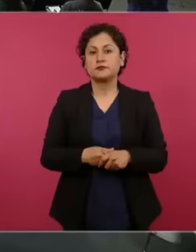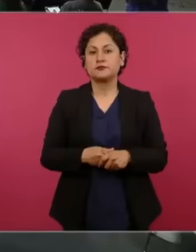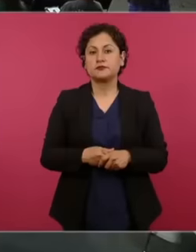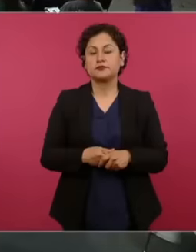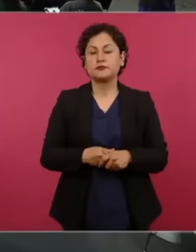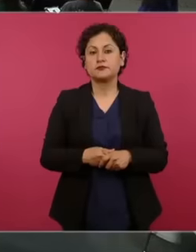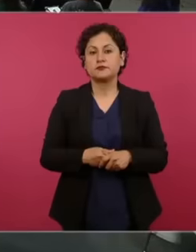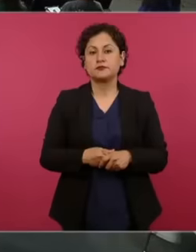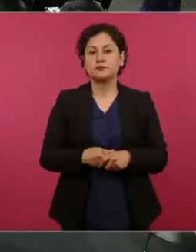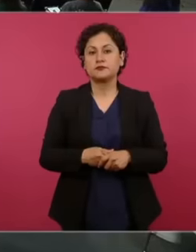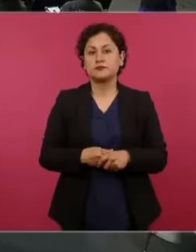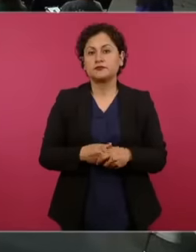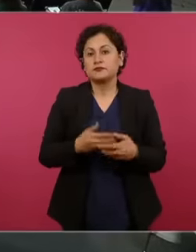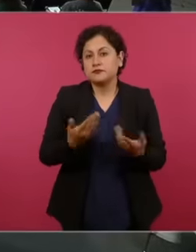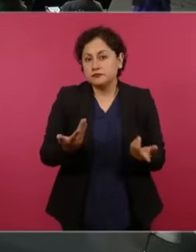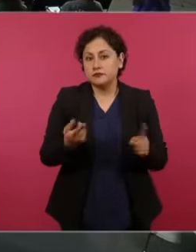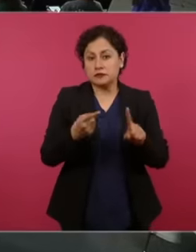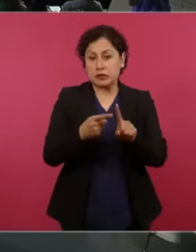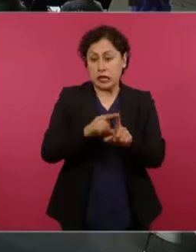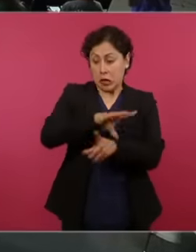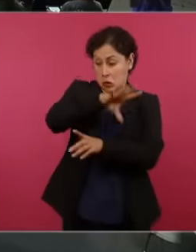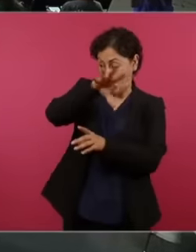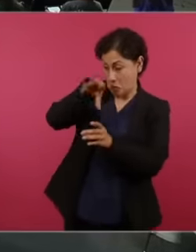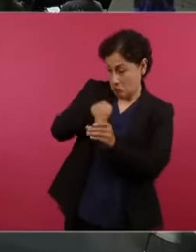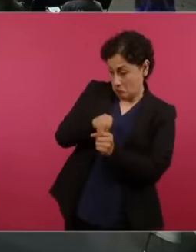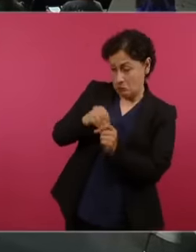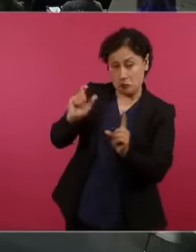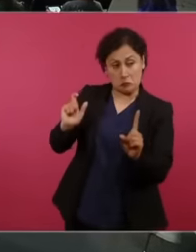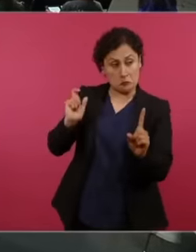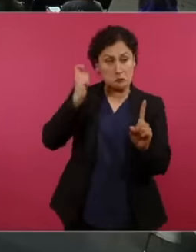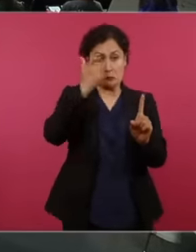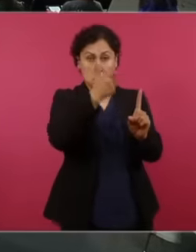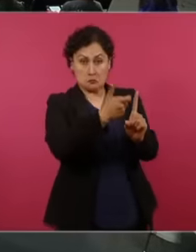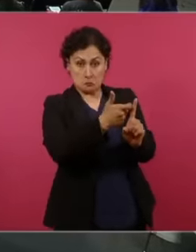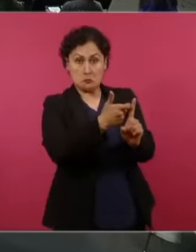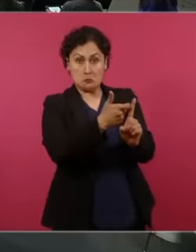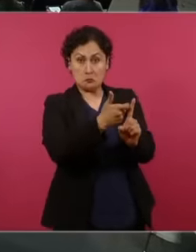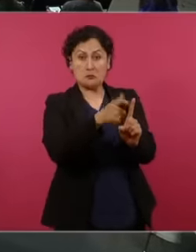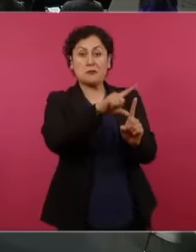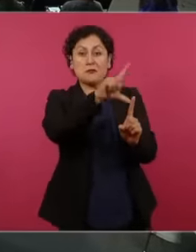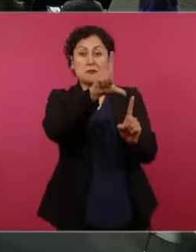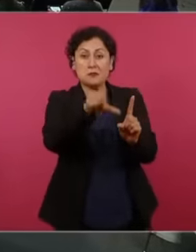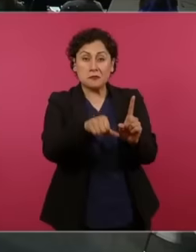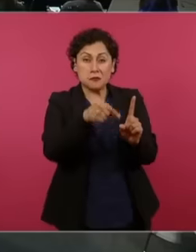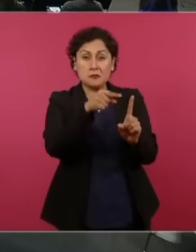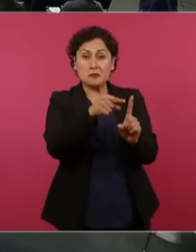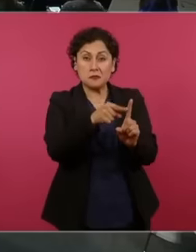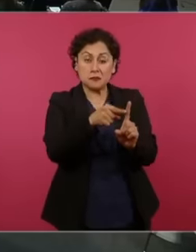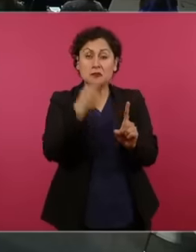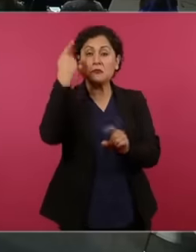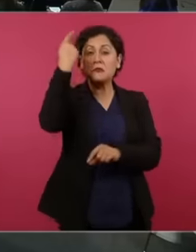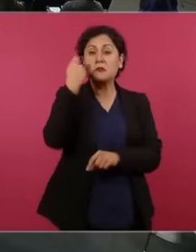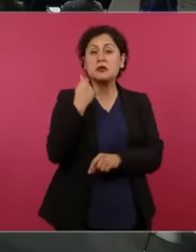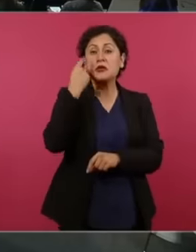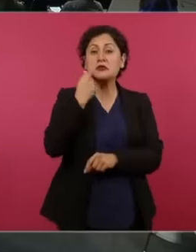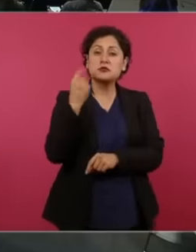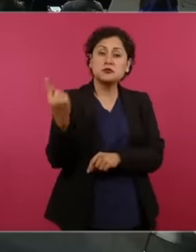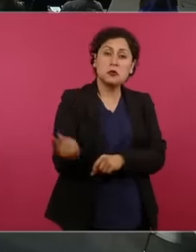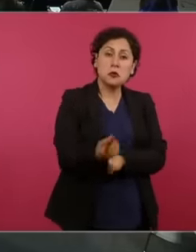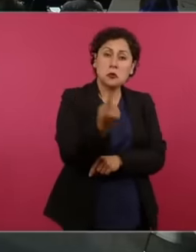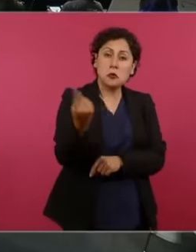pay the lady everything and then they give her a lifetime pension of 125,000 pesos per month